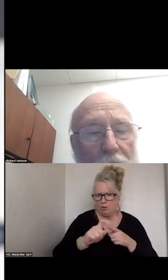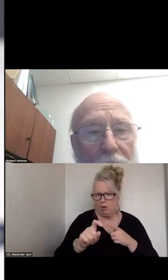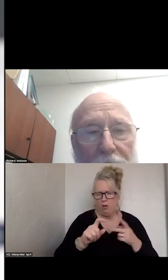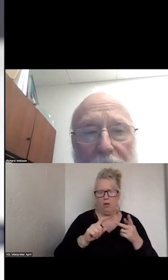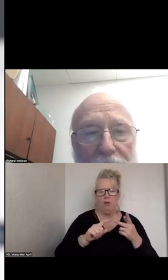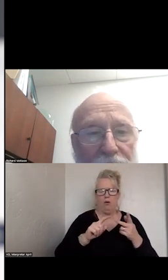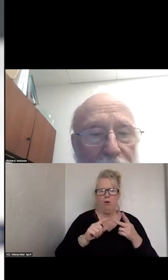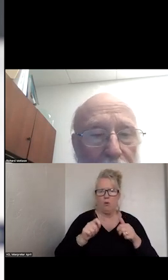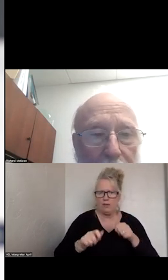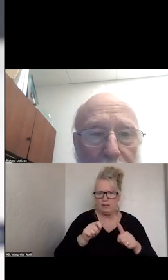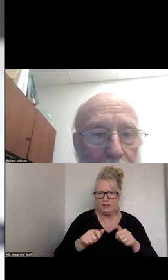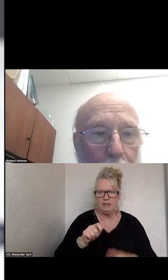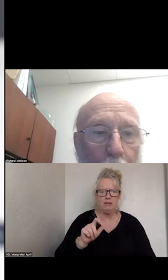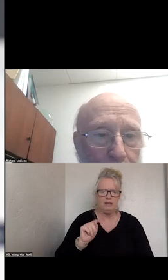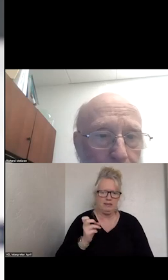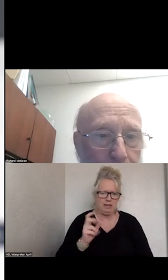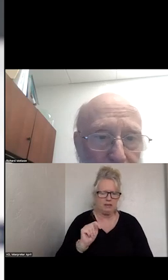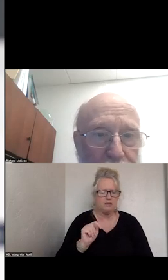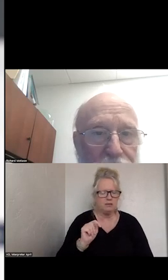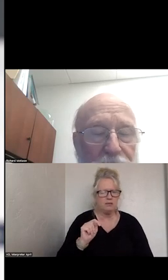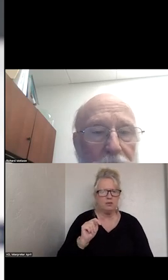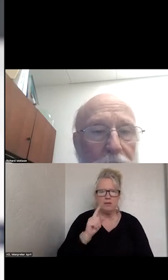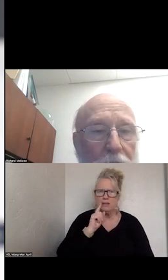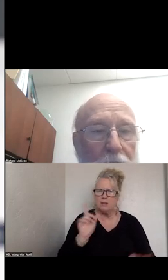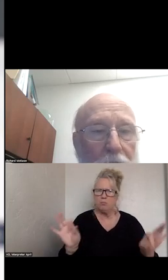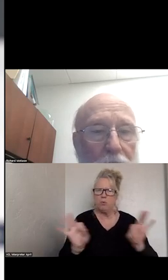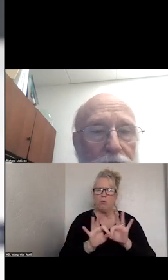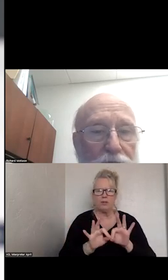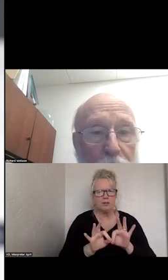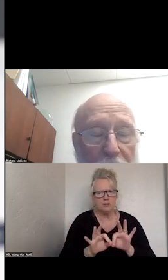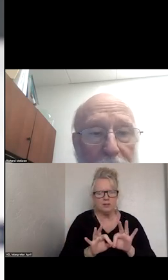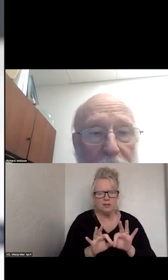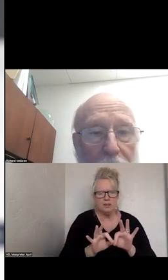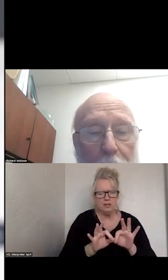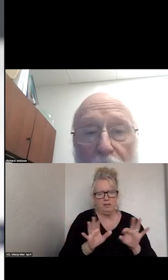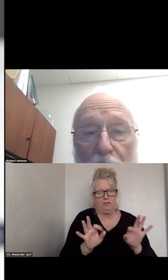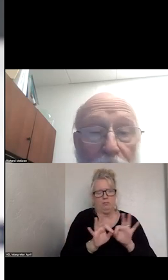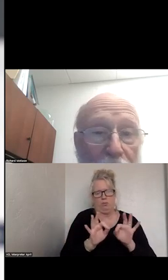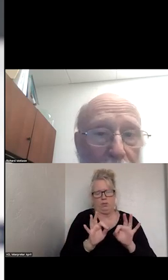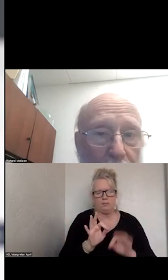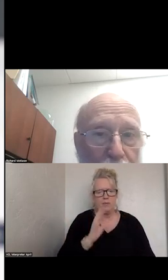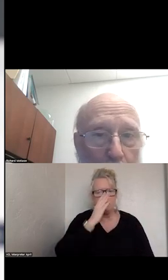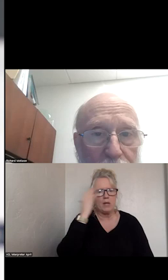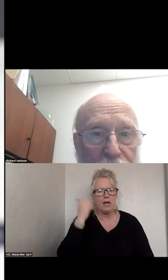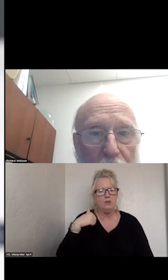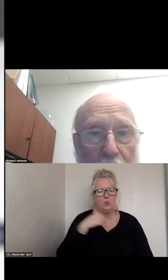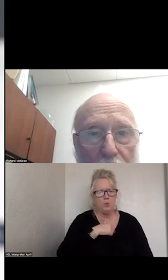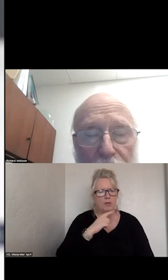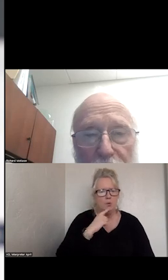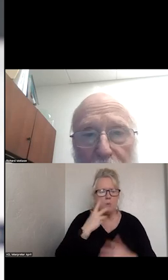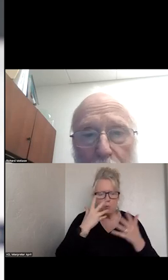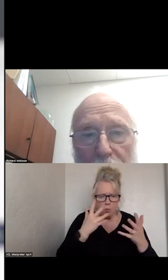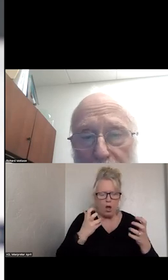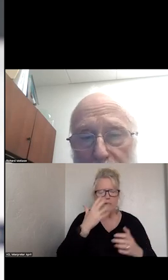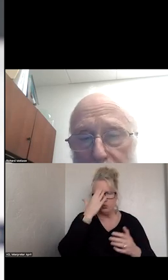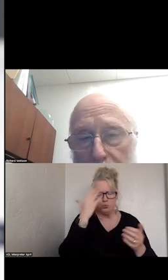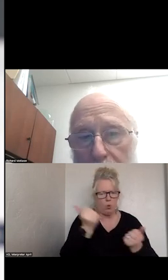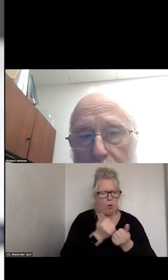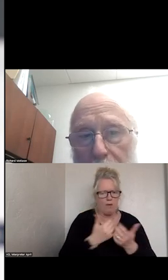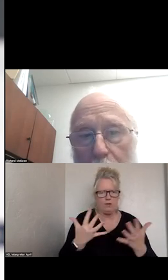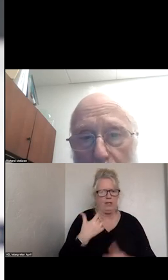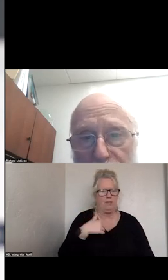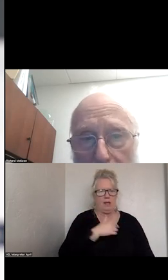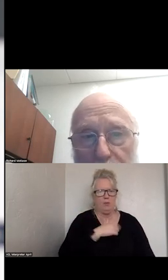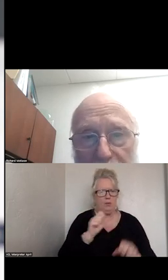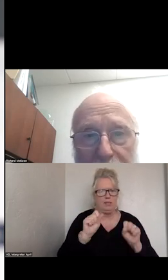AS AN IMPORTANT PIECE TO THAT. WE WANT TO KNOW WHAT WE CAN ABOUT WHAT IS HAPPENING